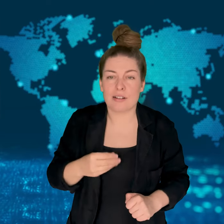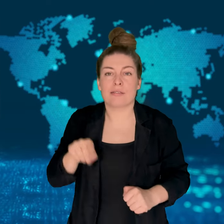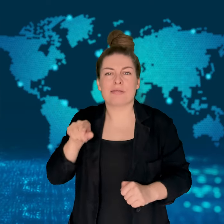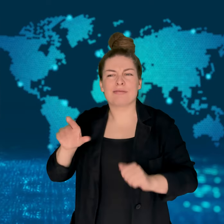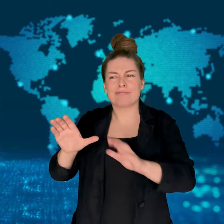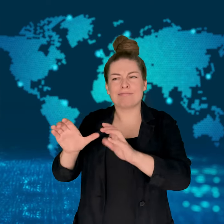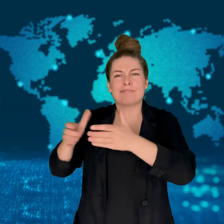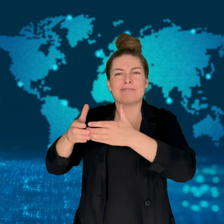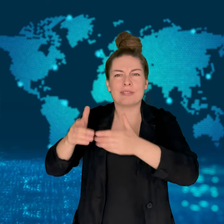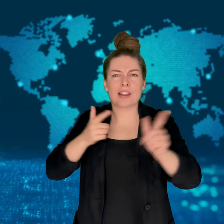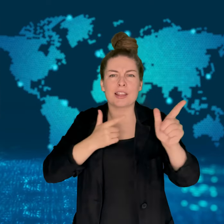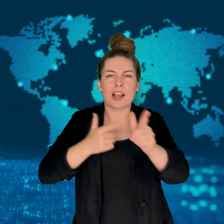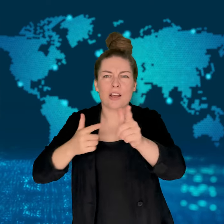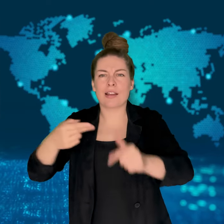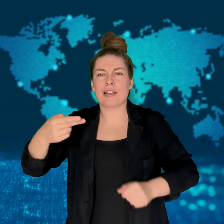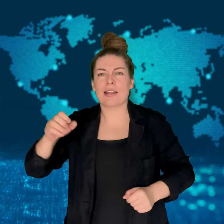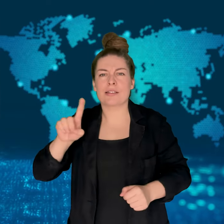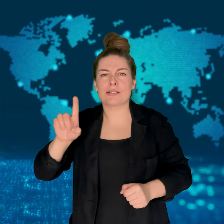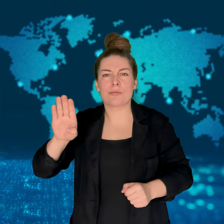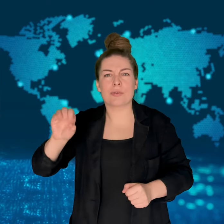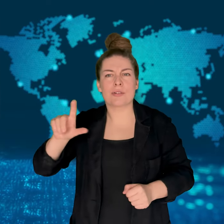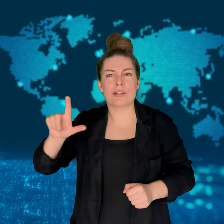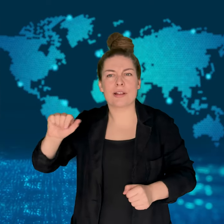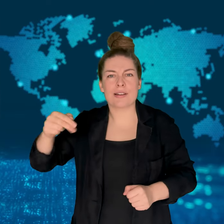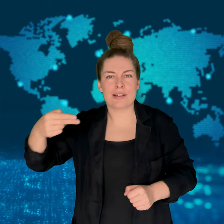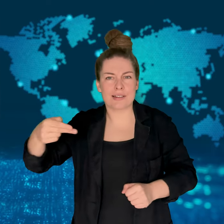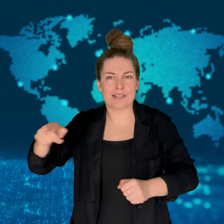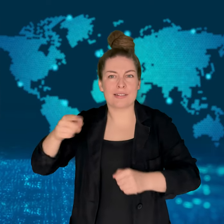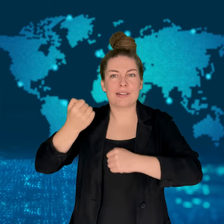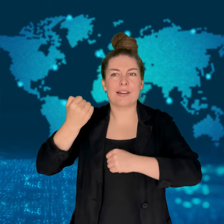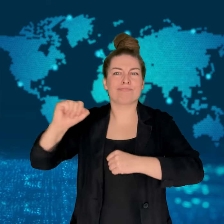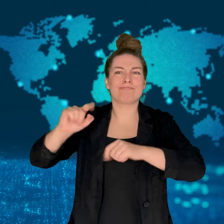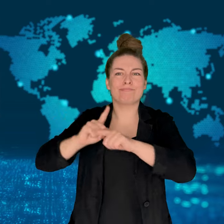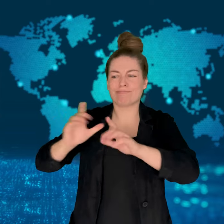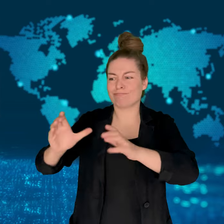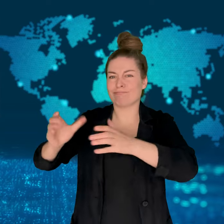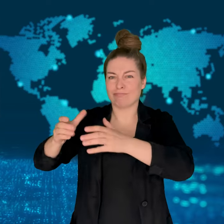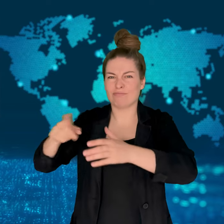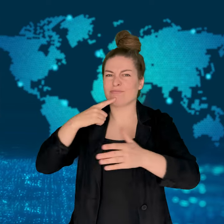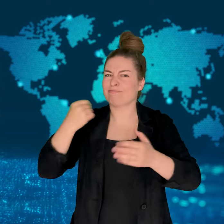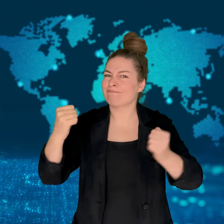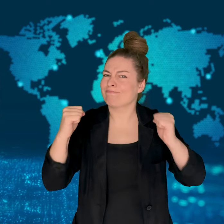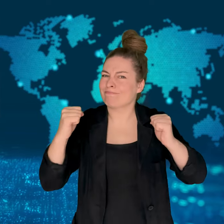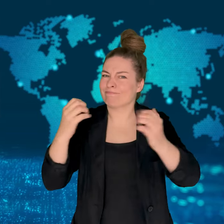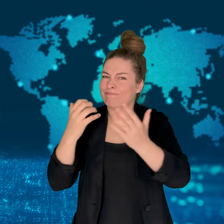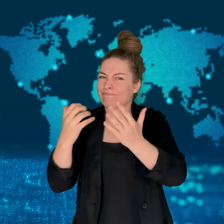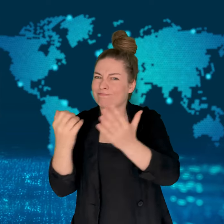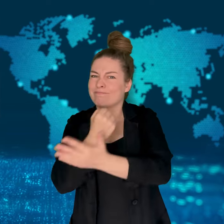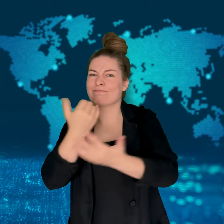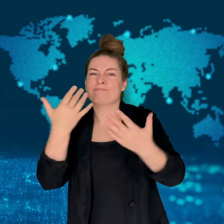They were launched from Syria, Yemen, Iraq, and Iran.